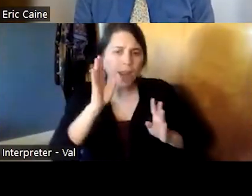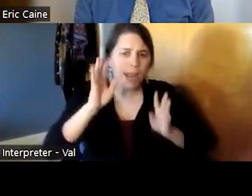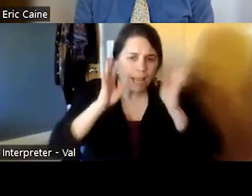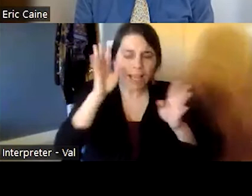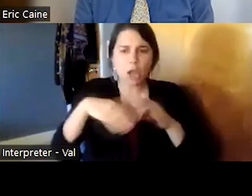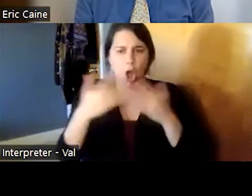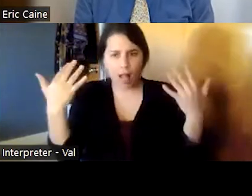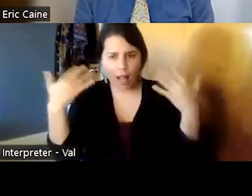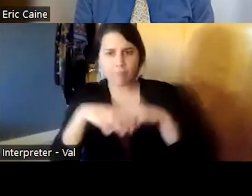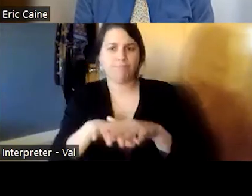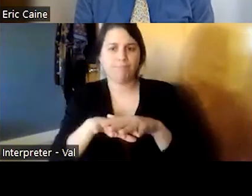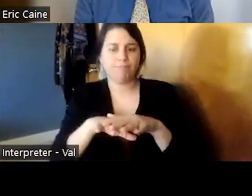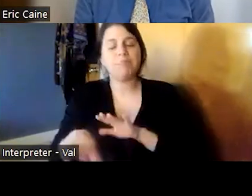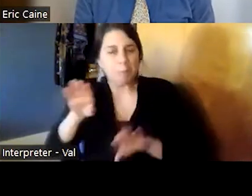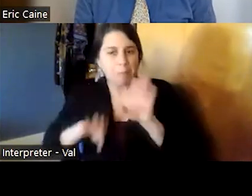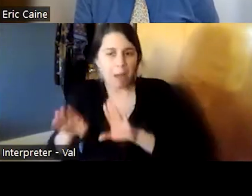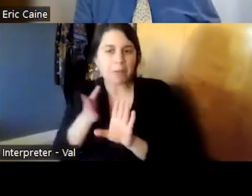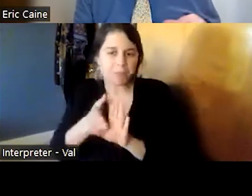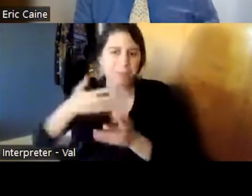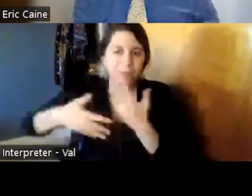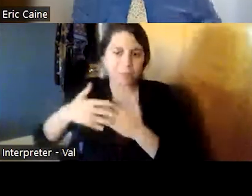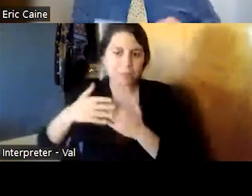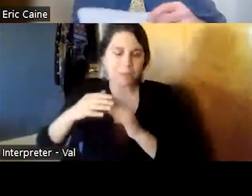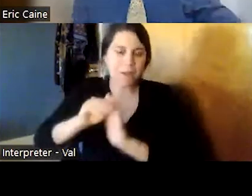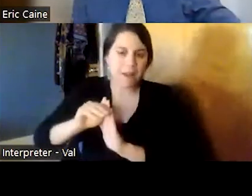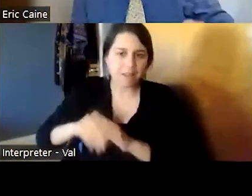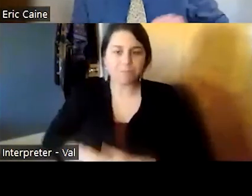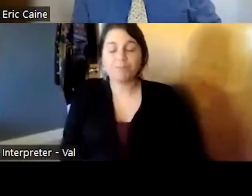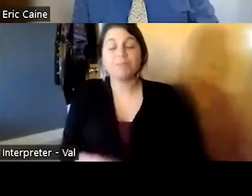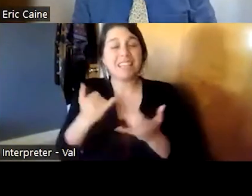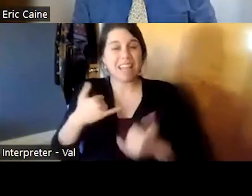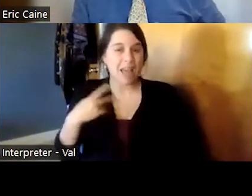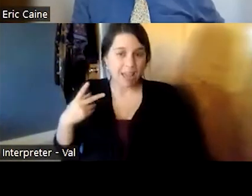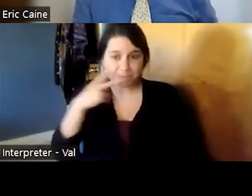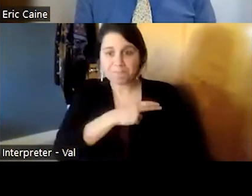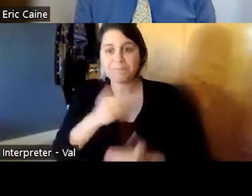what was the biopsychosocial model so i'm going to stop now and introduce this brief film now